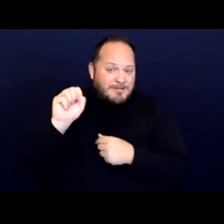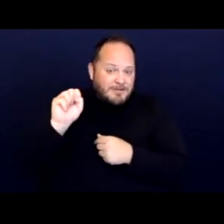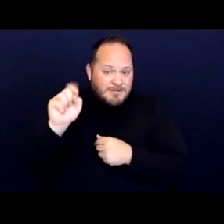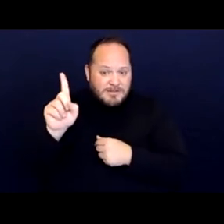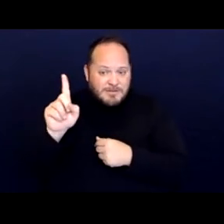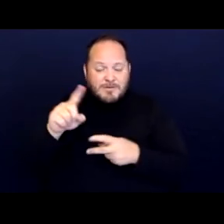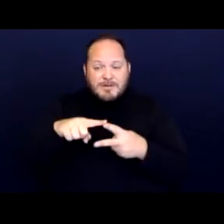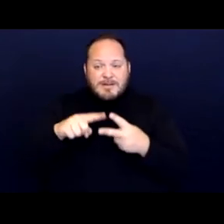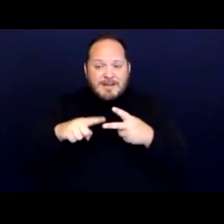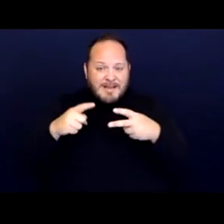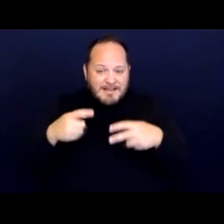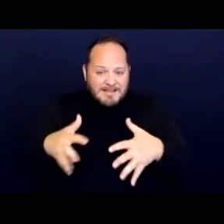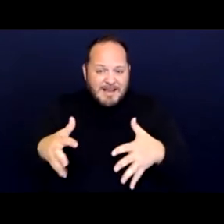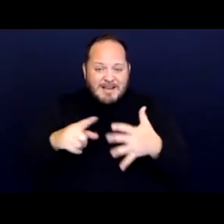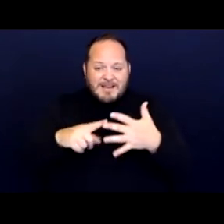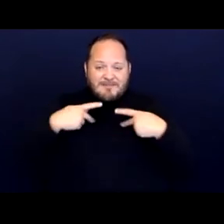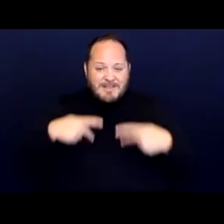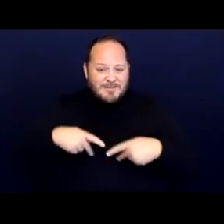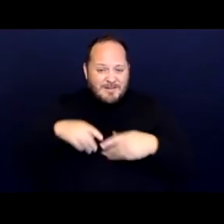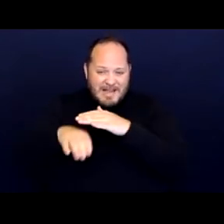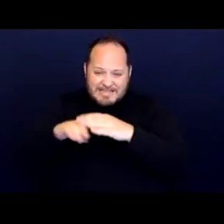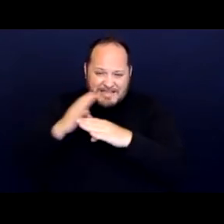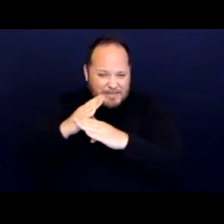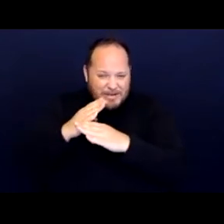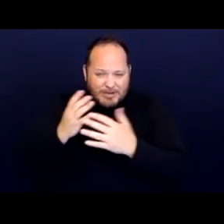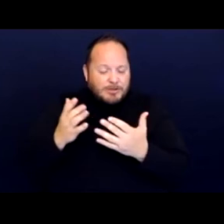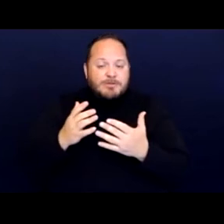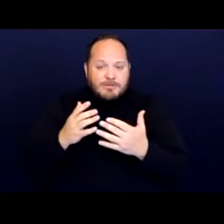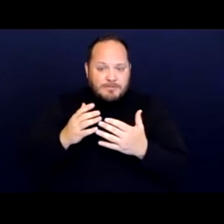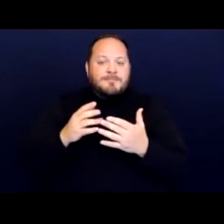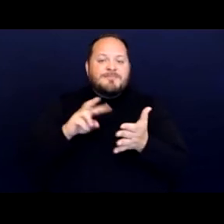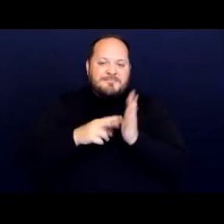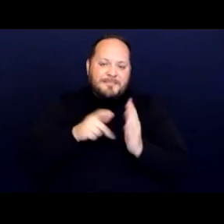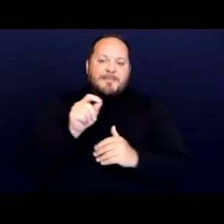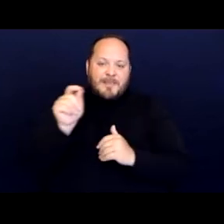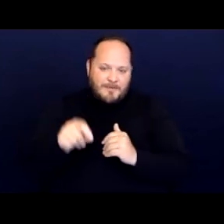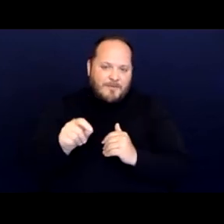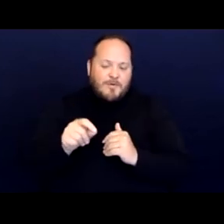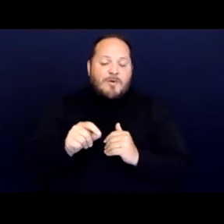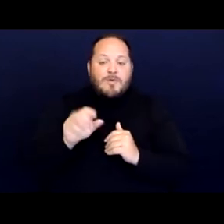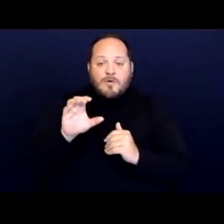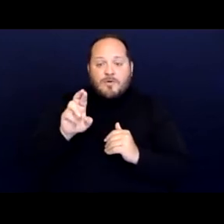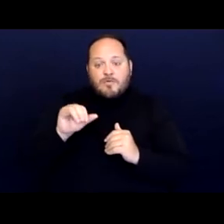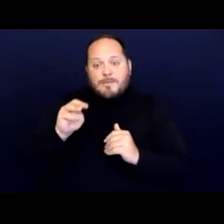anxiety physical access barriers. And therefore the criminalization ordinance